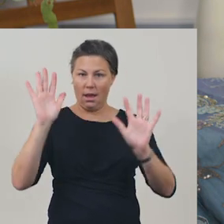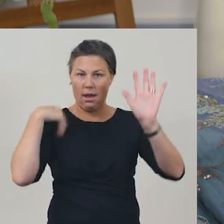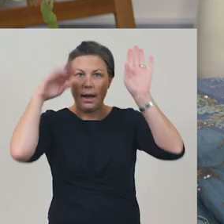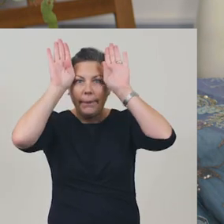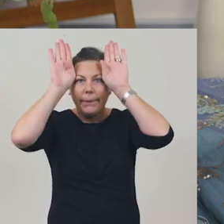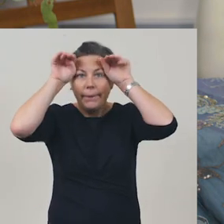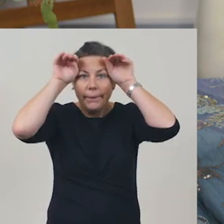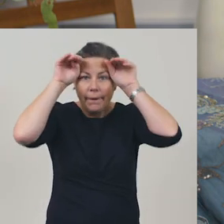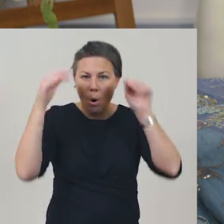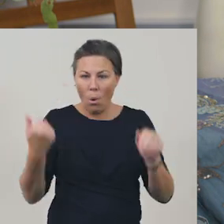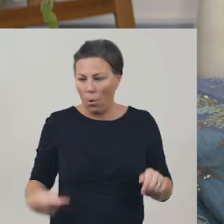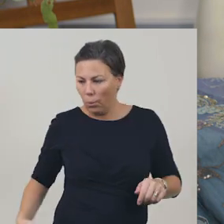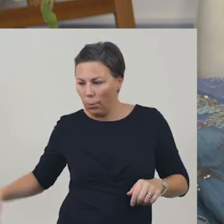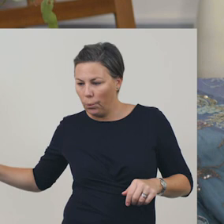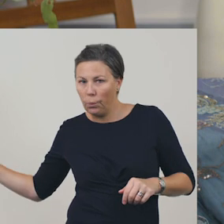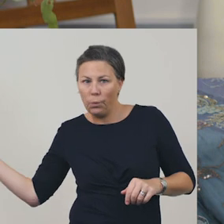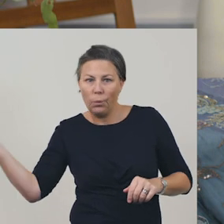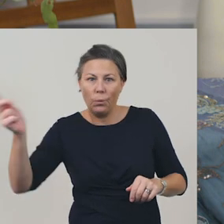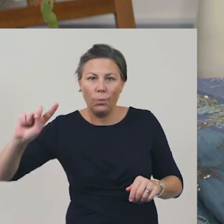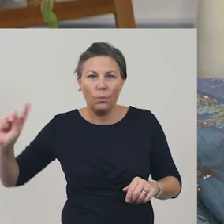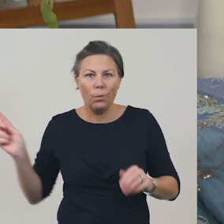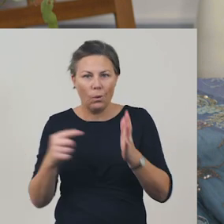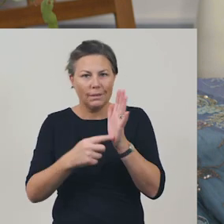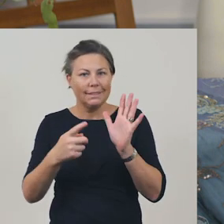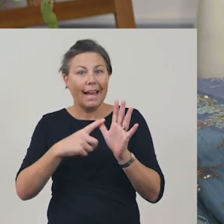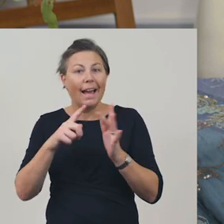to show the different body parts and actions of the cat.